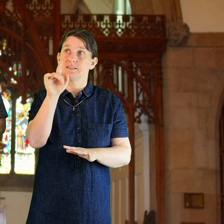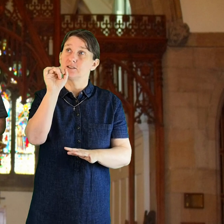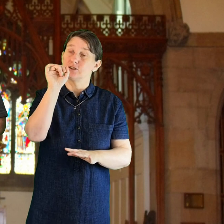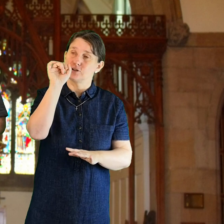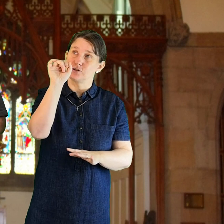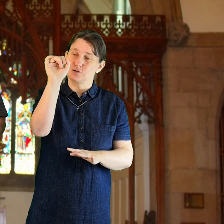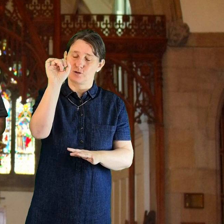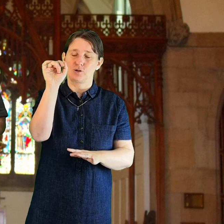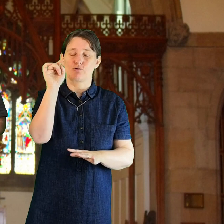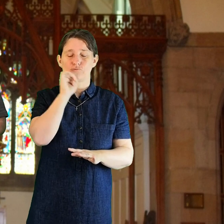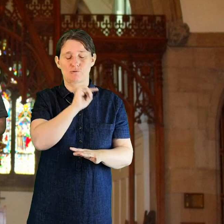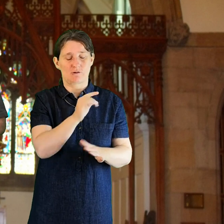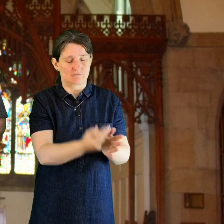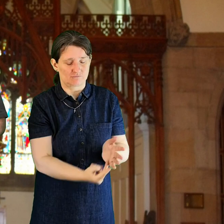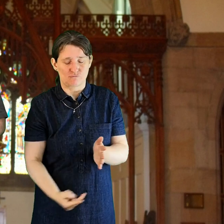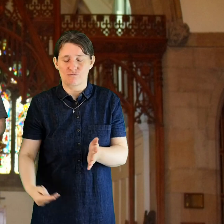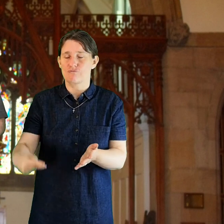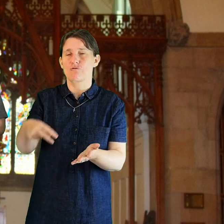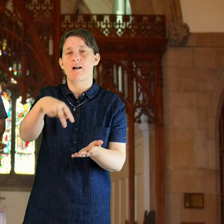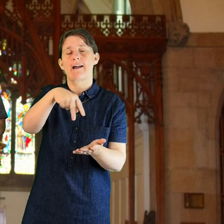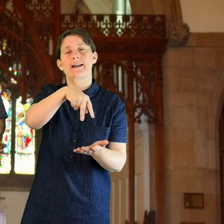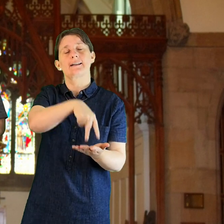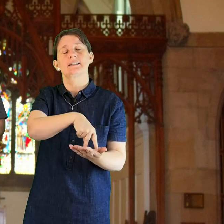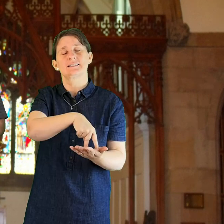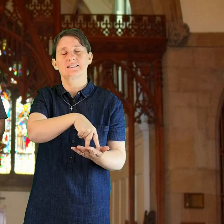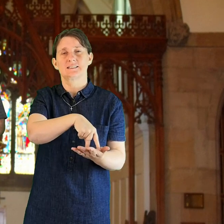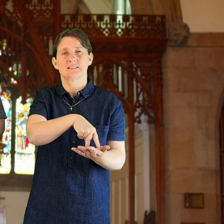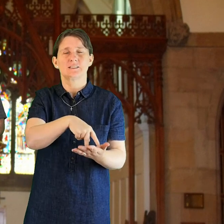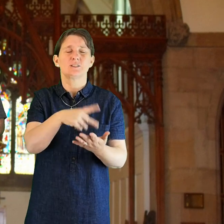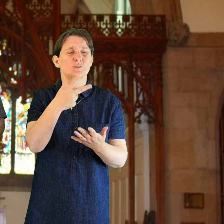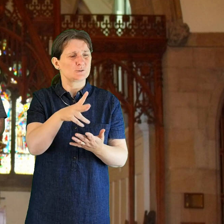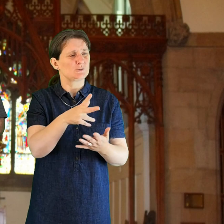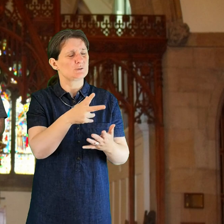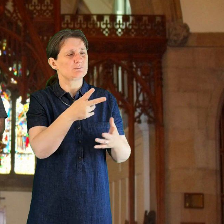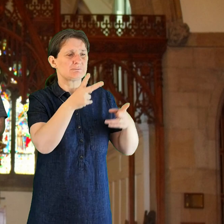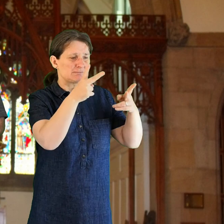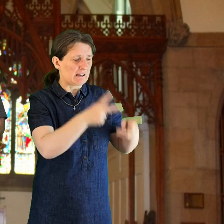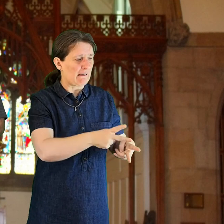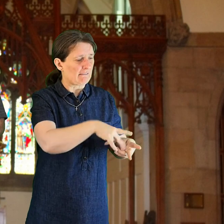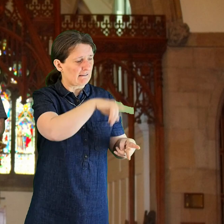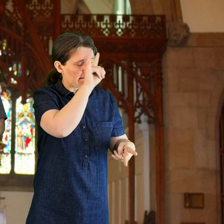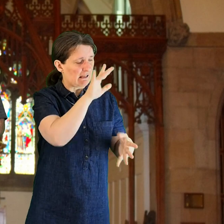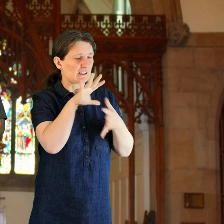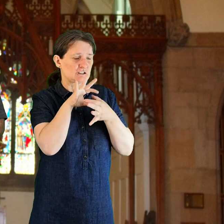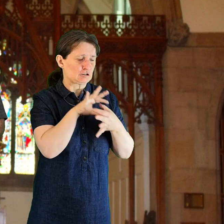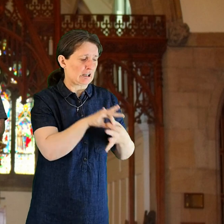you've broken the chains of deaf and hell. Fill your church with faith and hope,